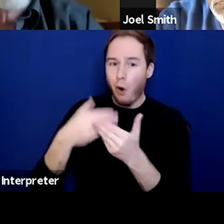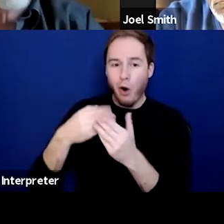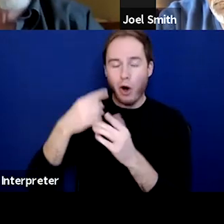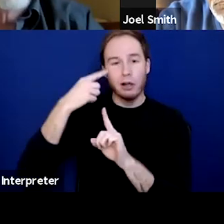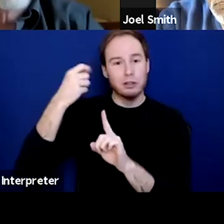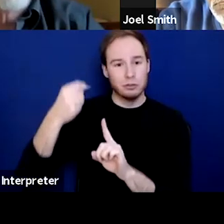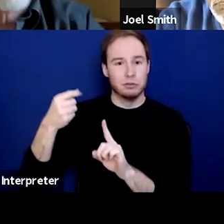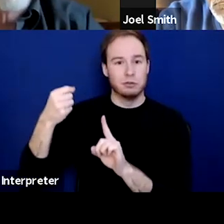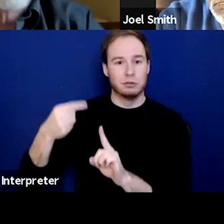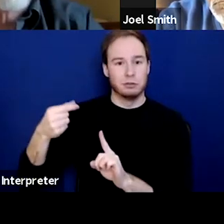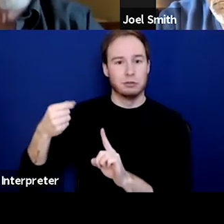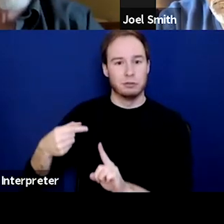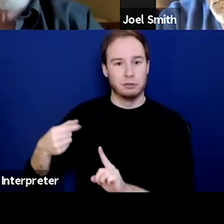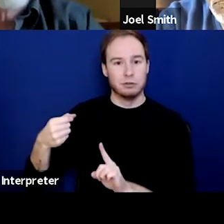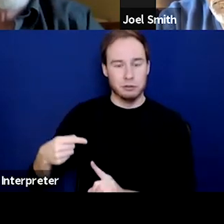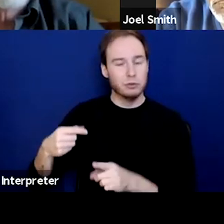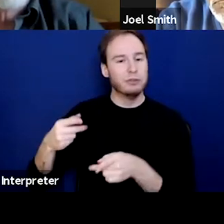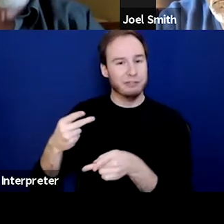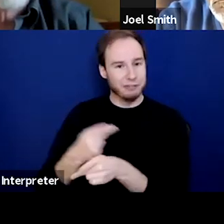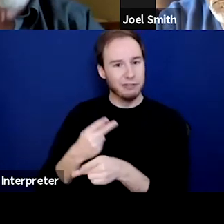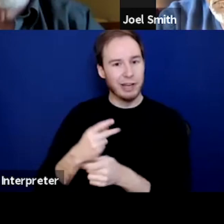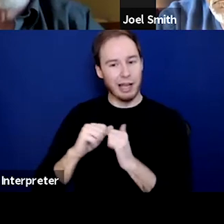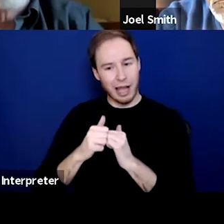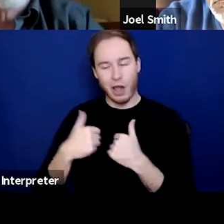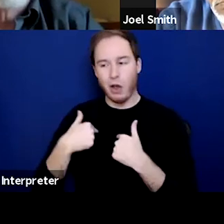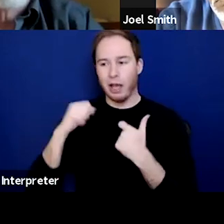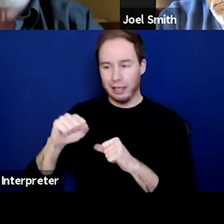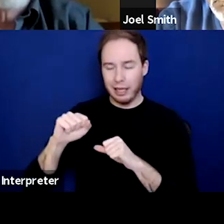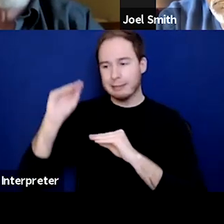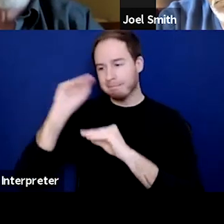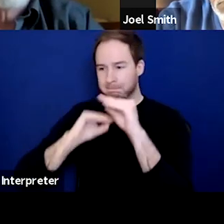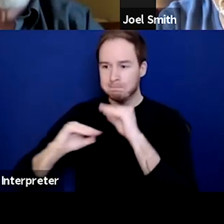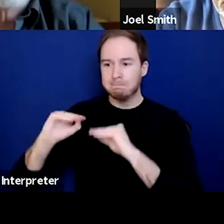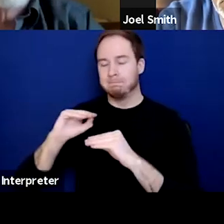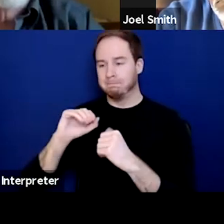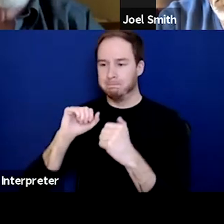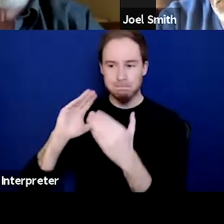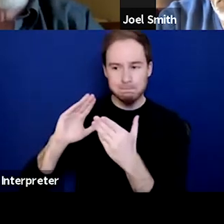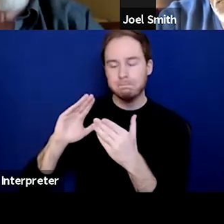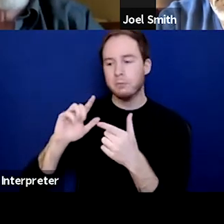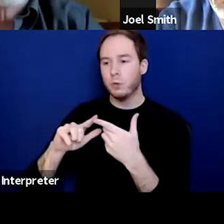and figure out strategies and ways that I don't let them become harmful